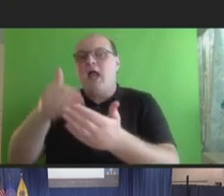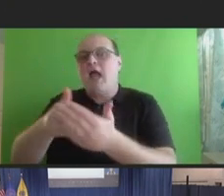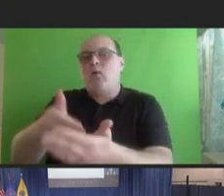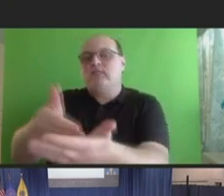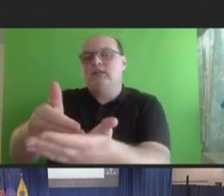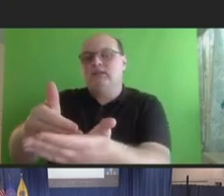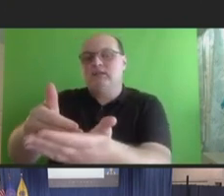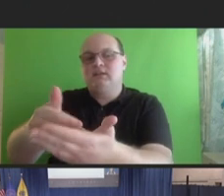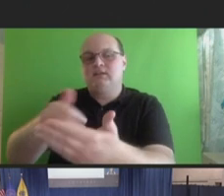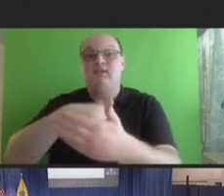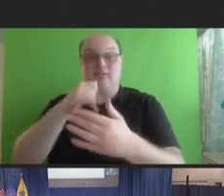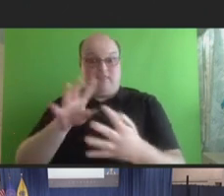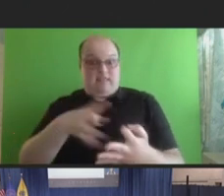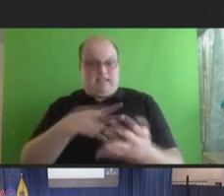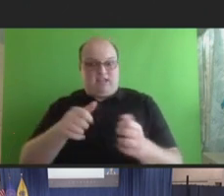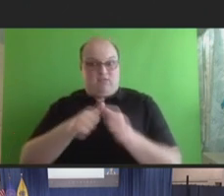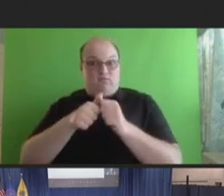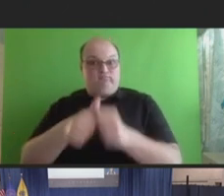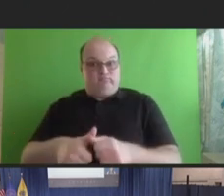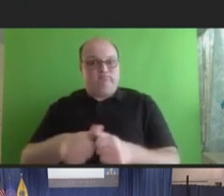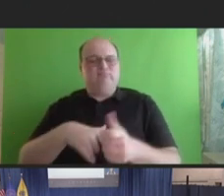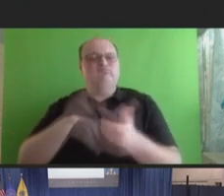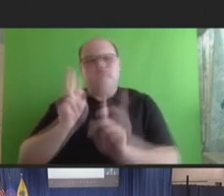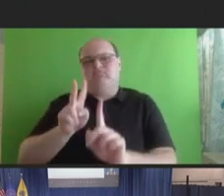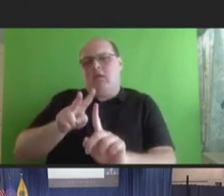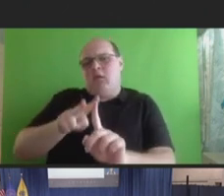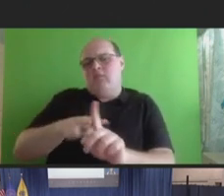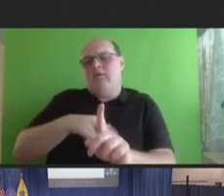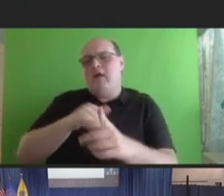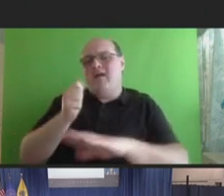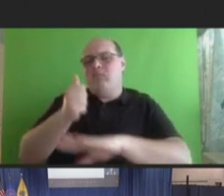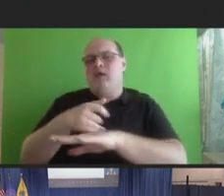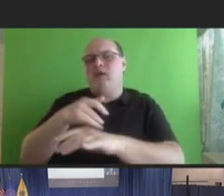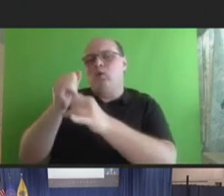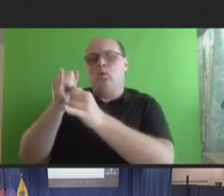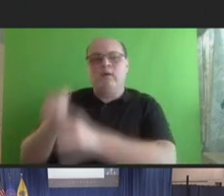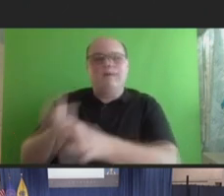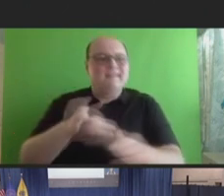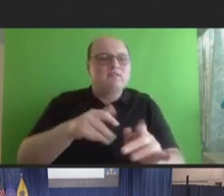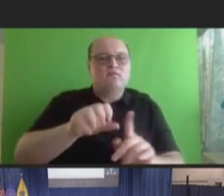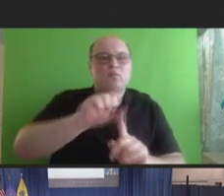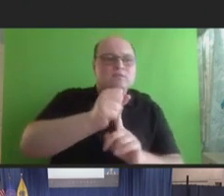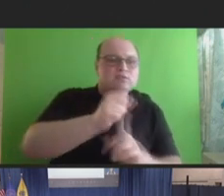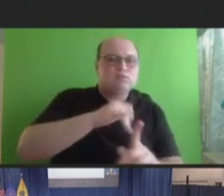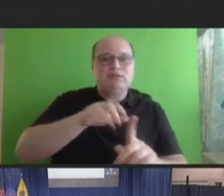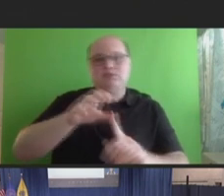schedules may be appropriate based on individual circumstances and the clinical judgment of